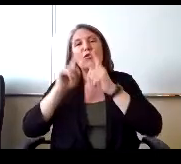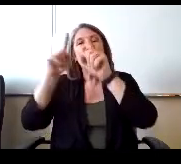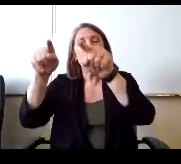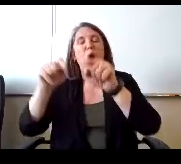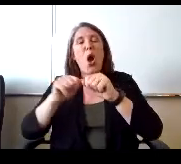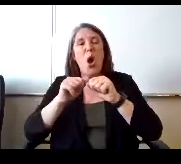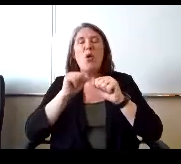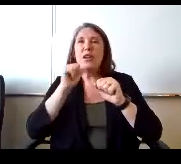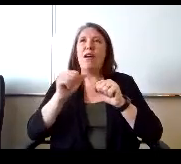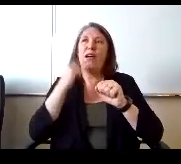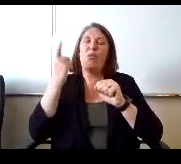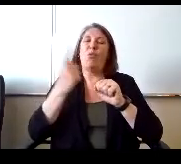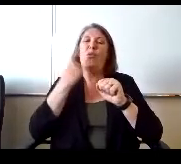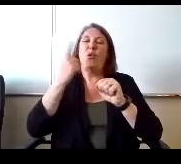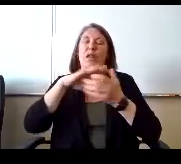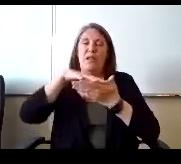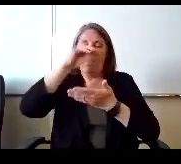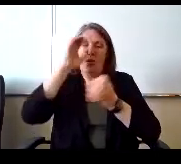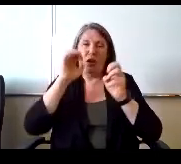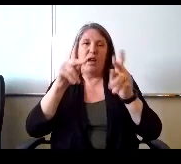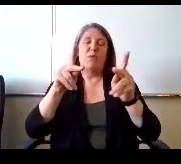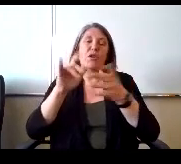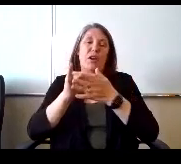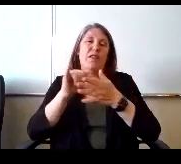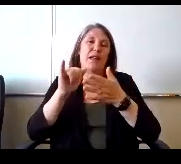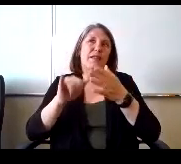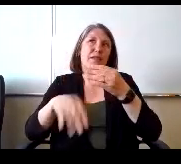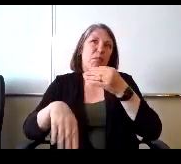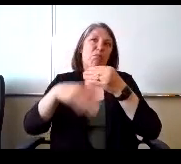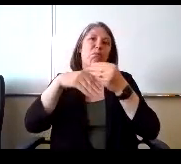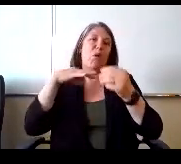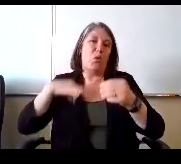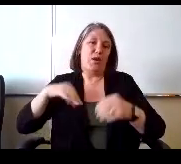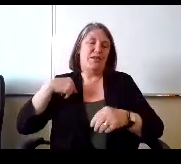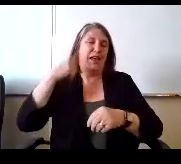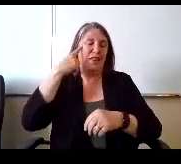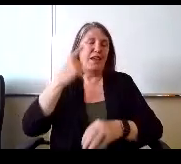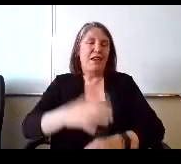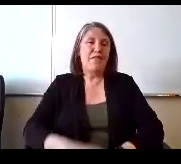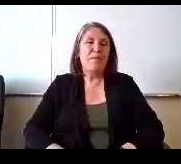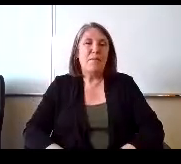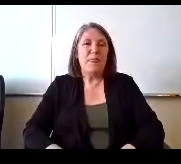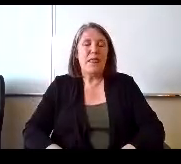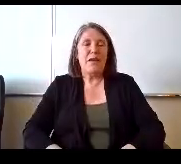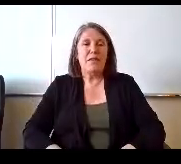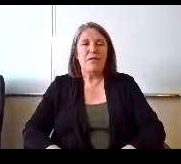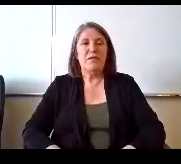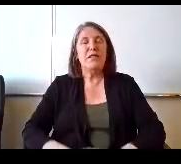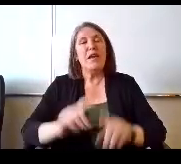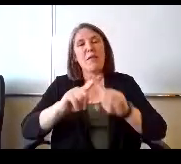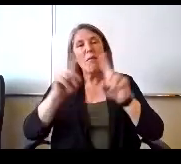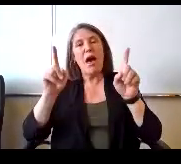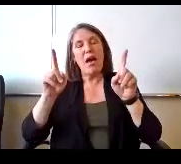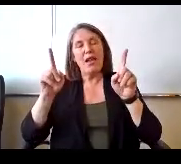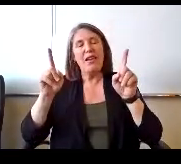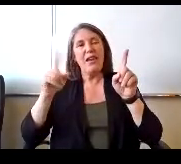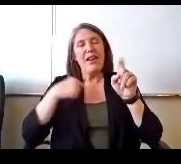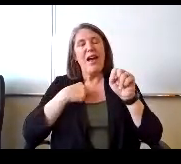not just the learning opportunity. That's a bonus. I think sometimes. But I worry about the burnout of going